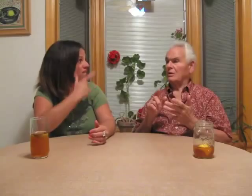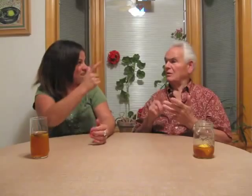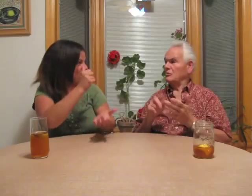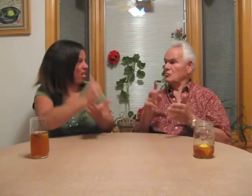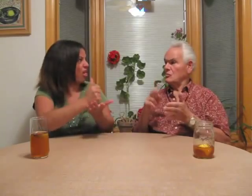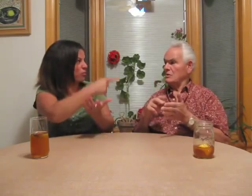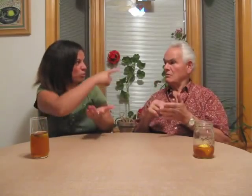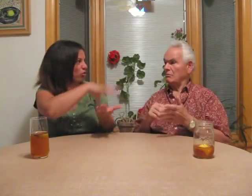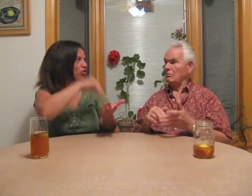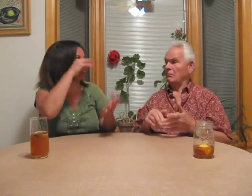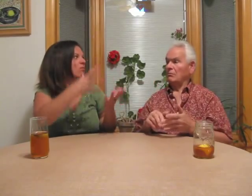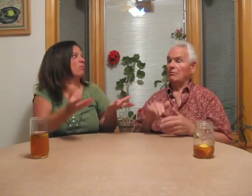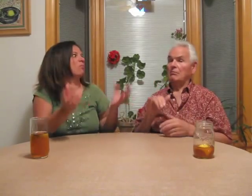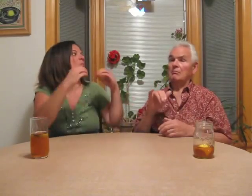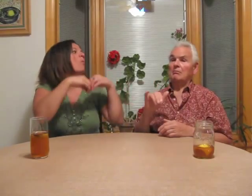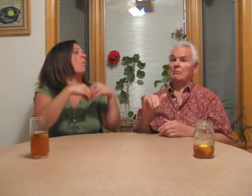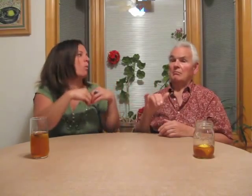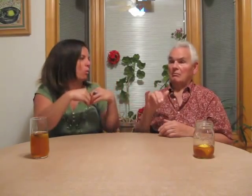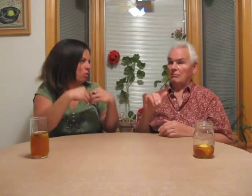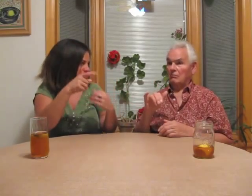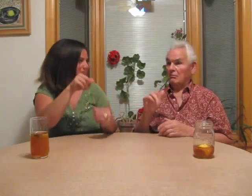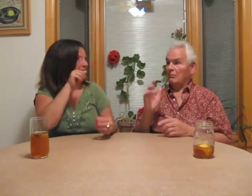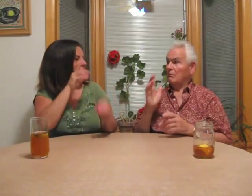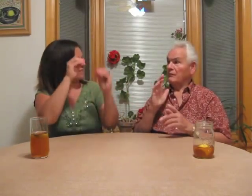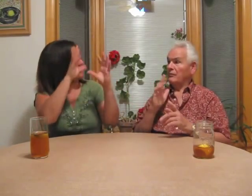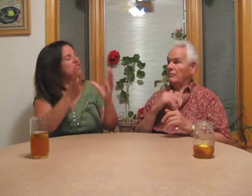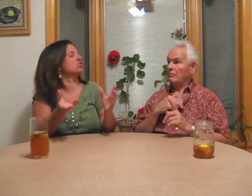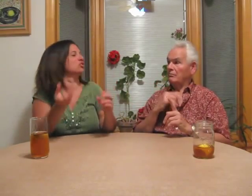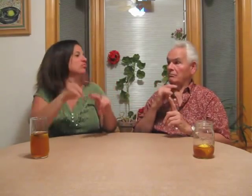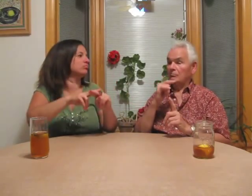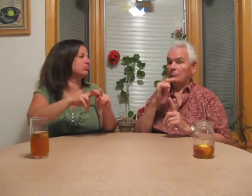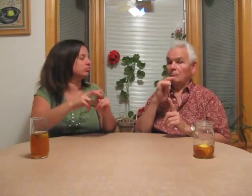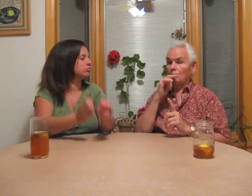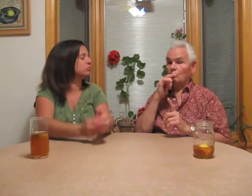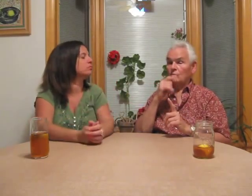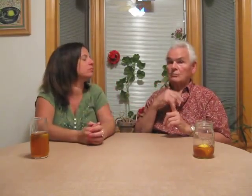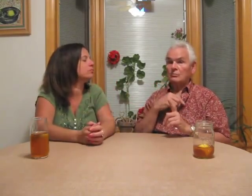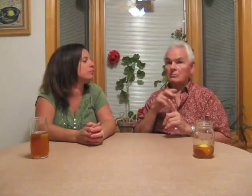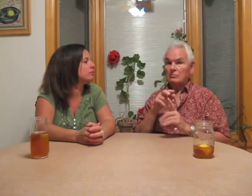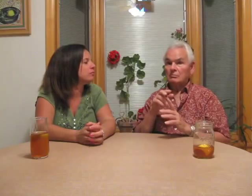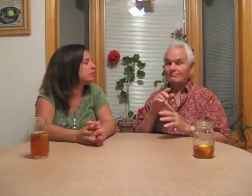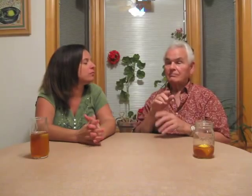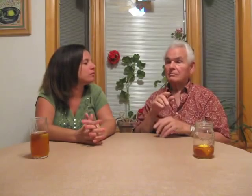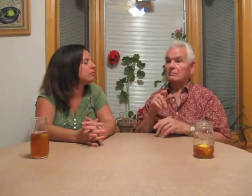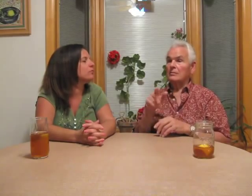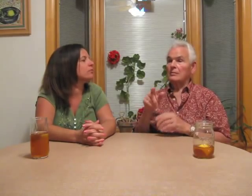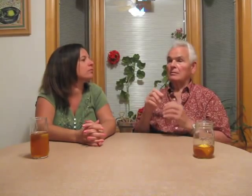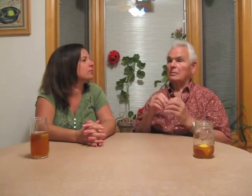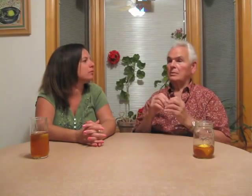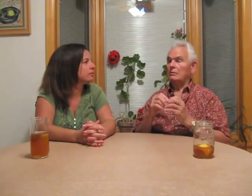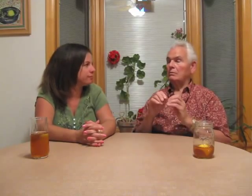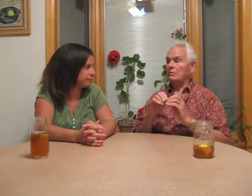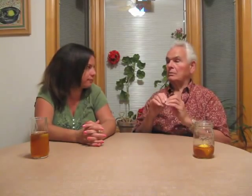So you felt you had learned a lot more from Deaf teachers? Joe: Certainly. With hearing teachers, I had to struggle.